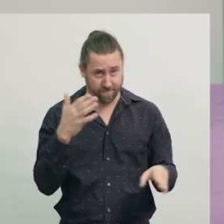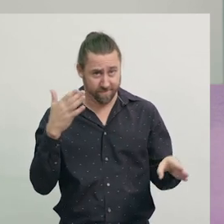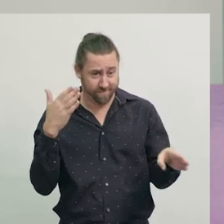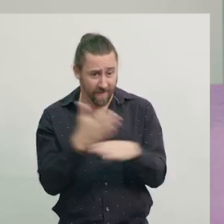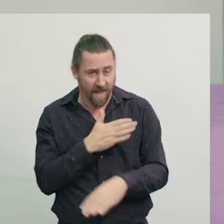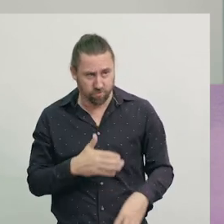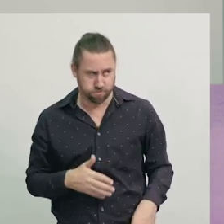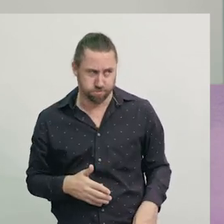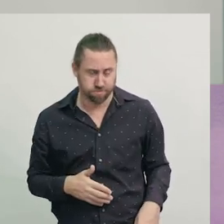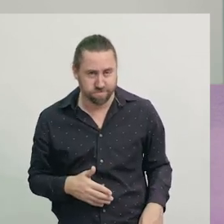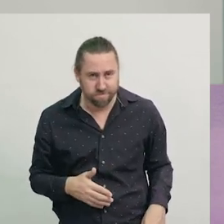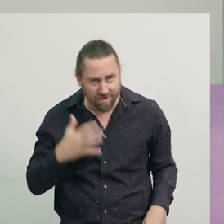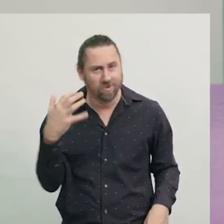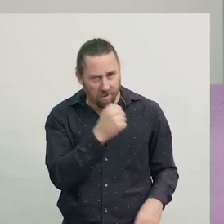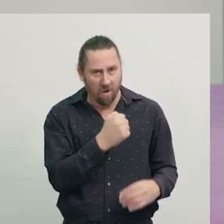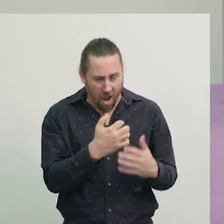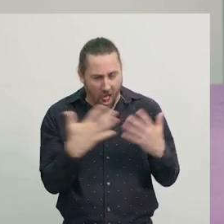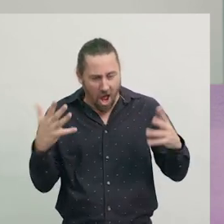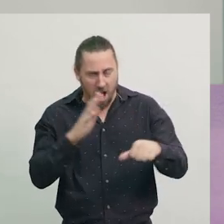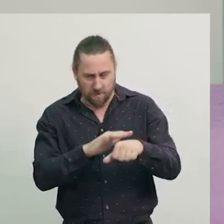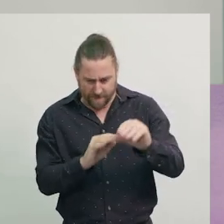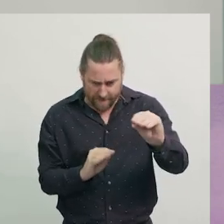Usually, it takes ages to work it out.